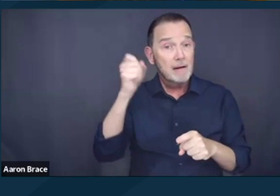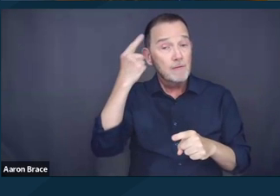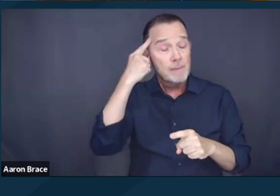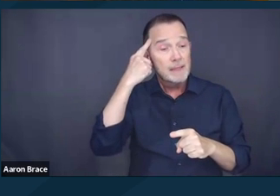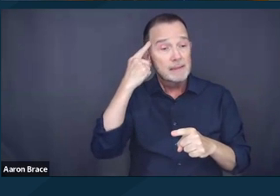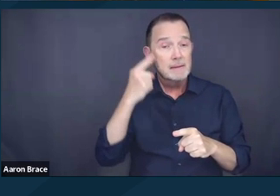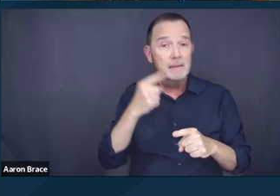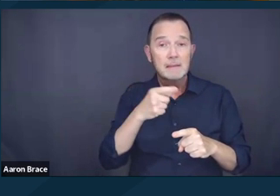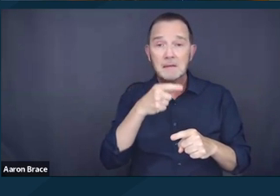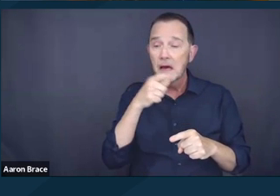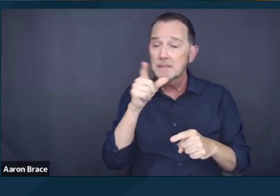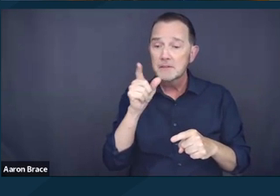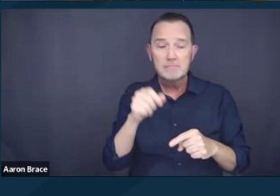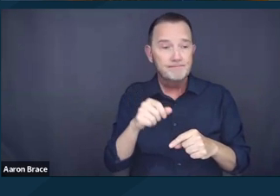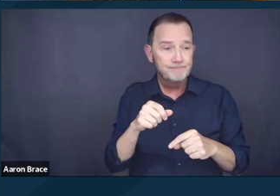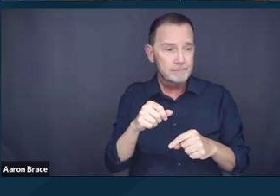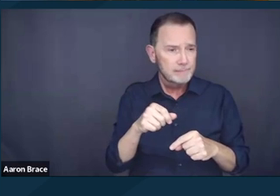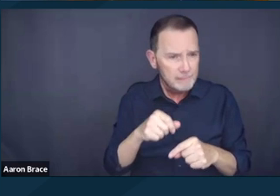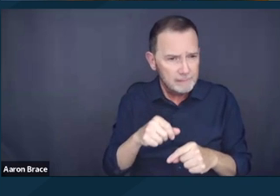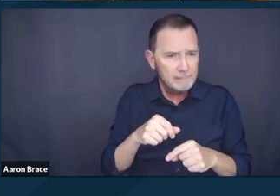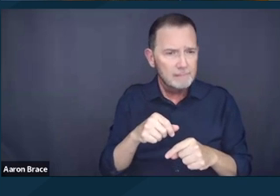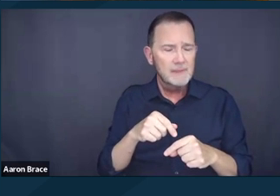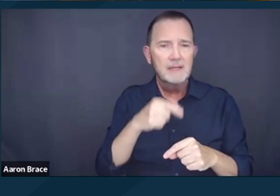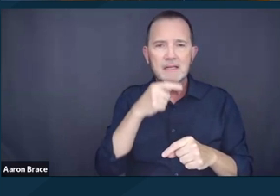what they term invidiously discriminatory laws